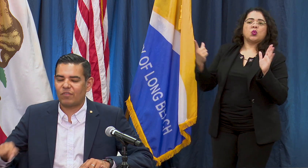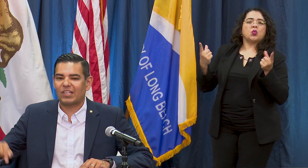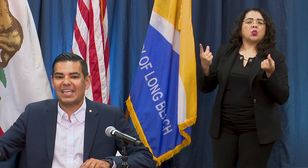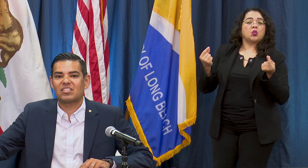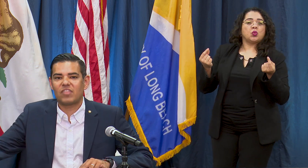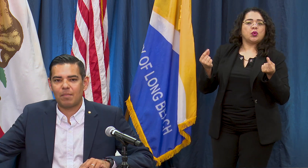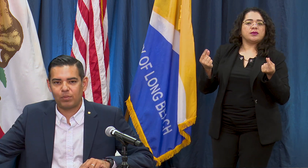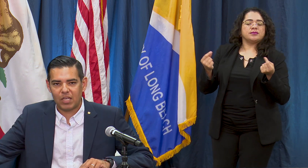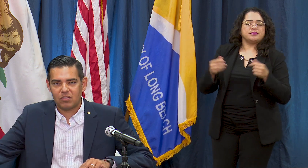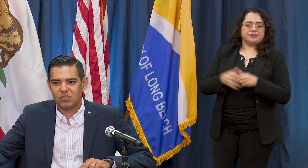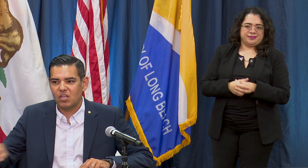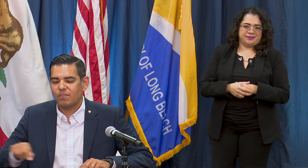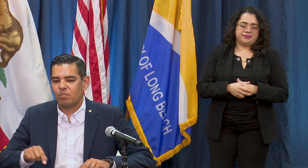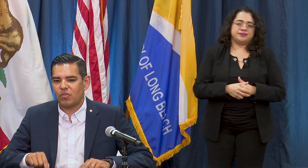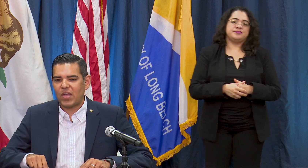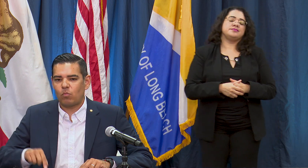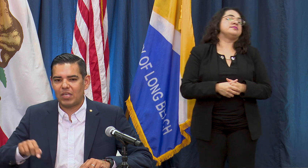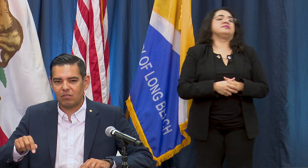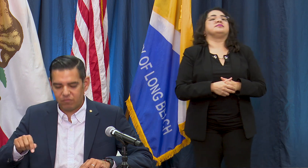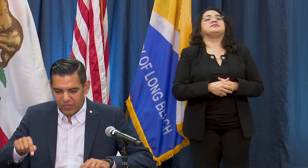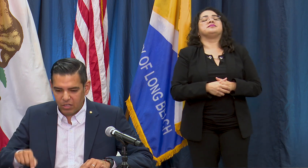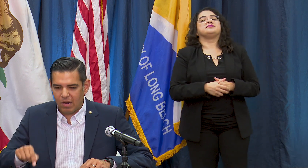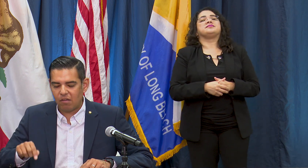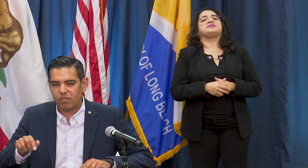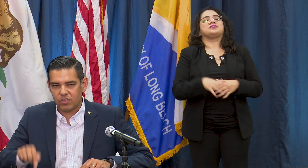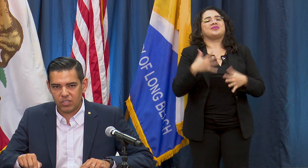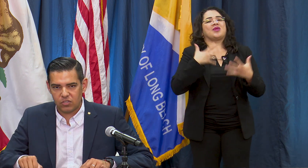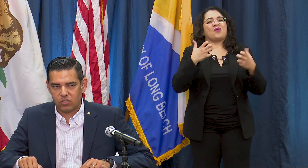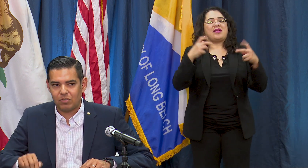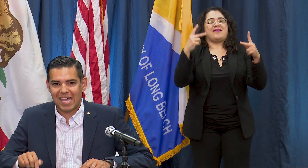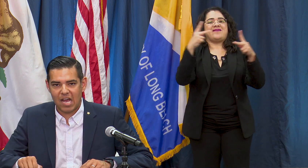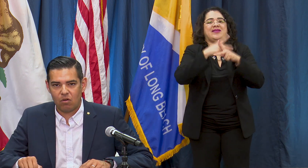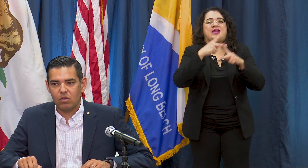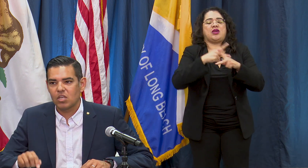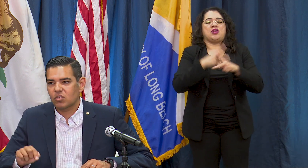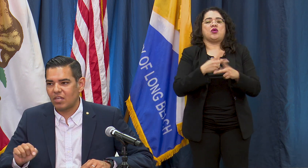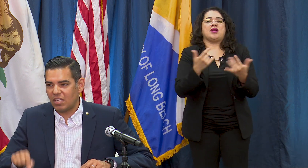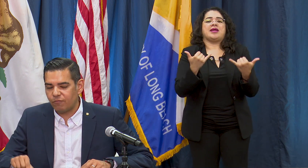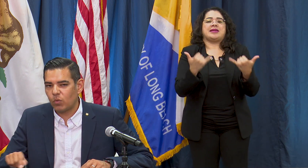never get to that place but that we figure out this issue now so that if and